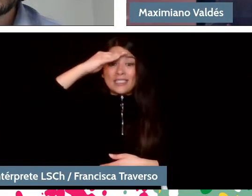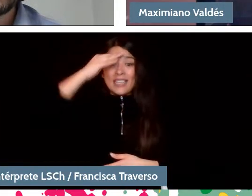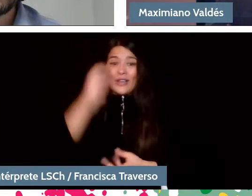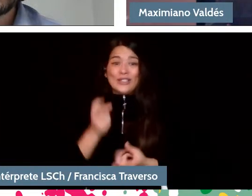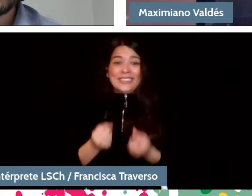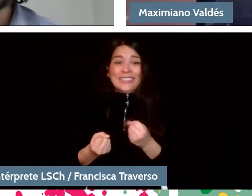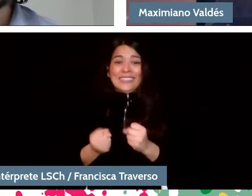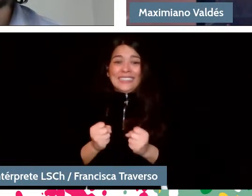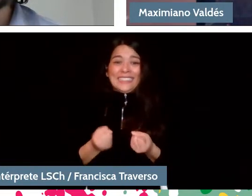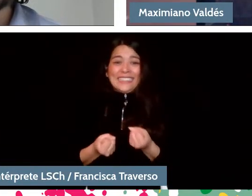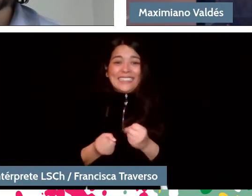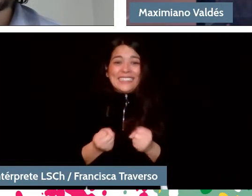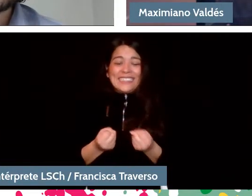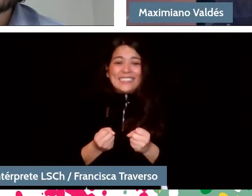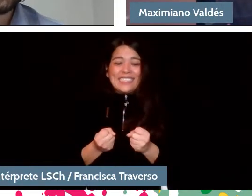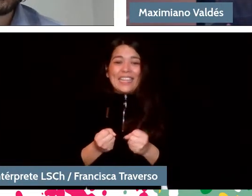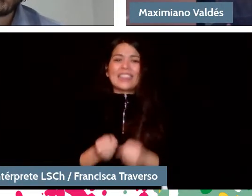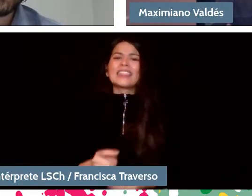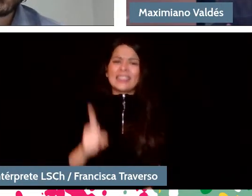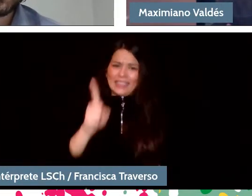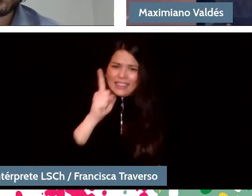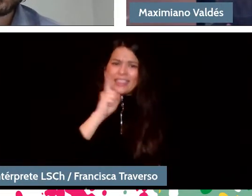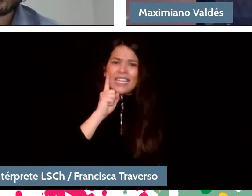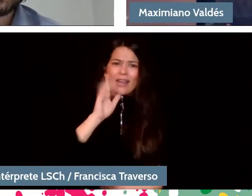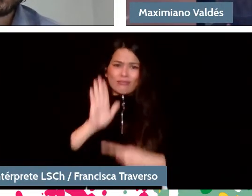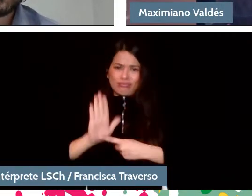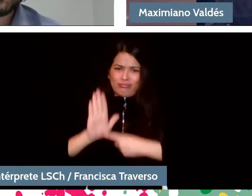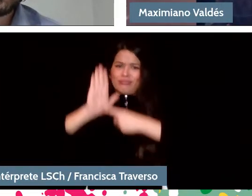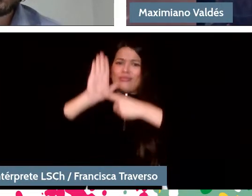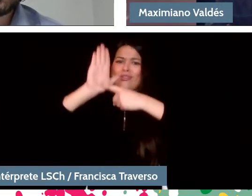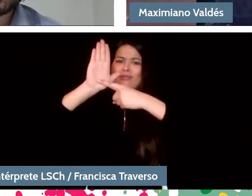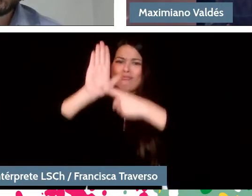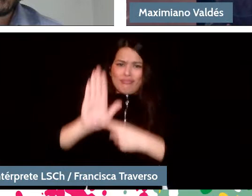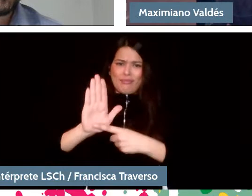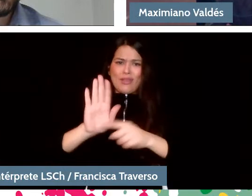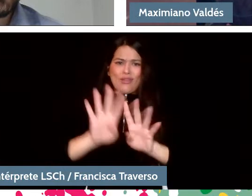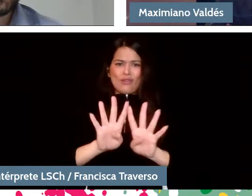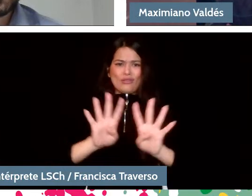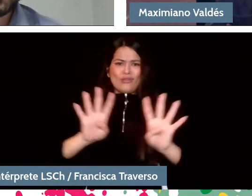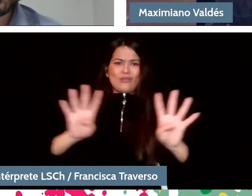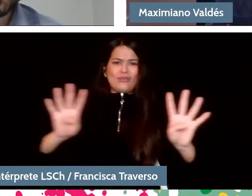I mean, having a concert... It has happened to me, for example, when inviting people to a concert for the first time.